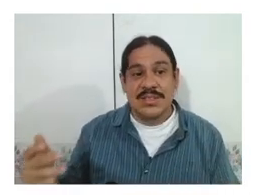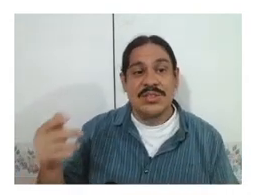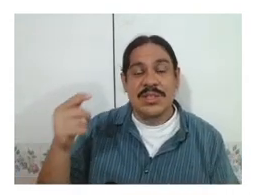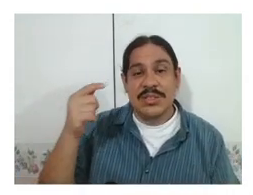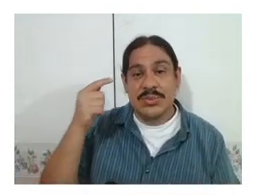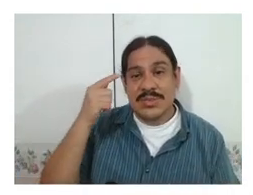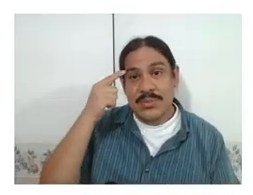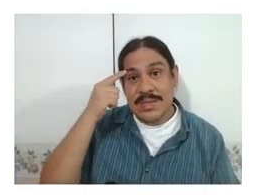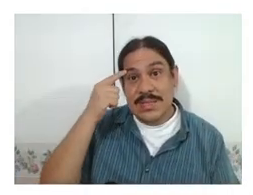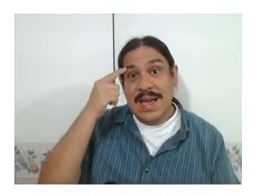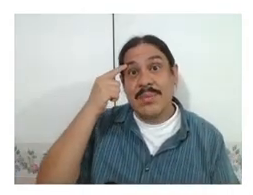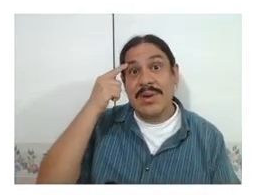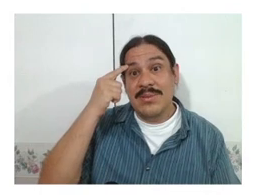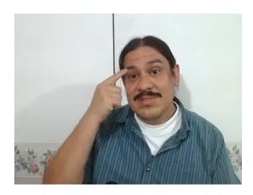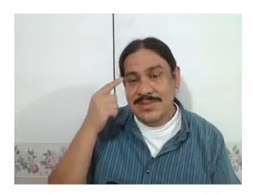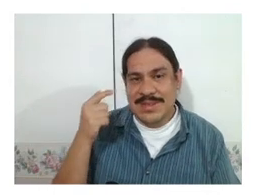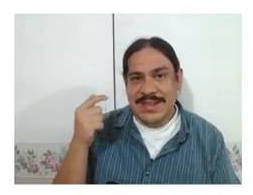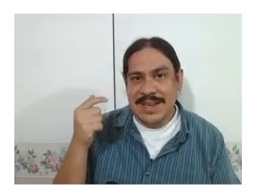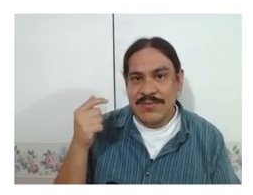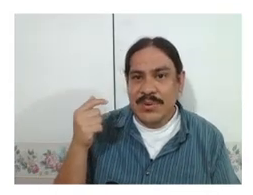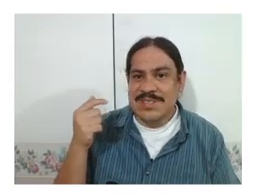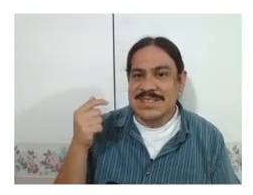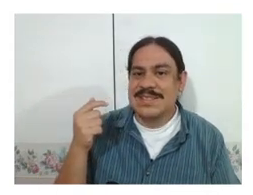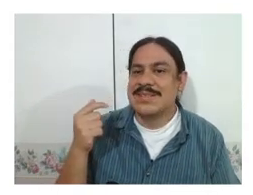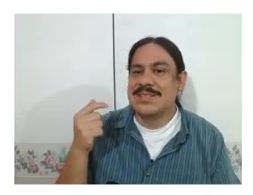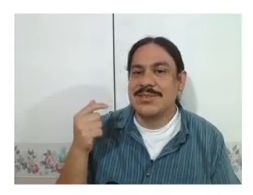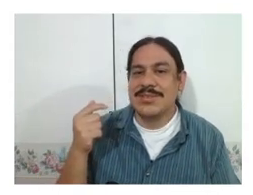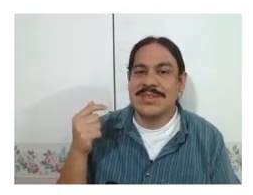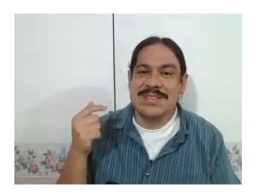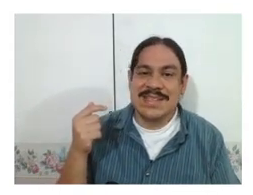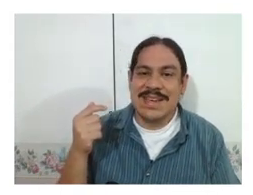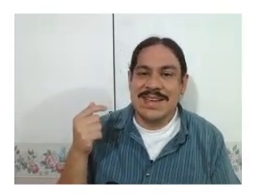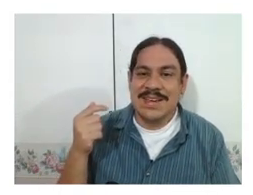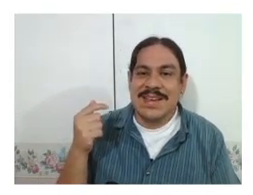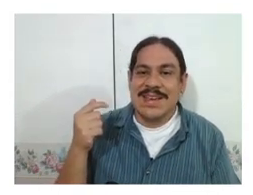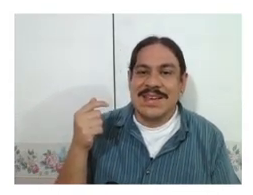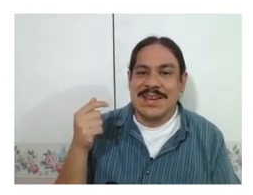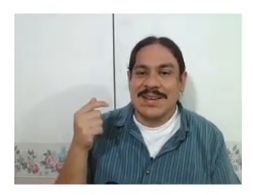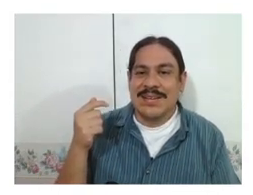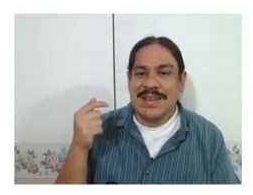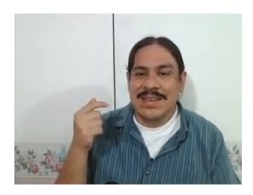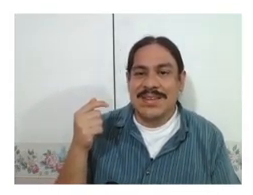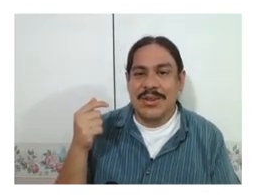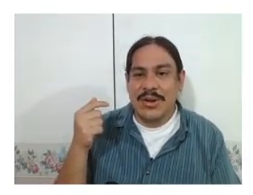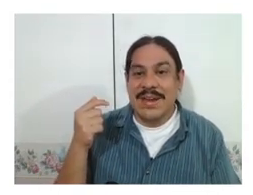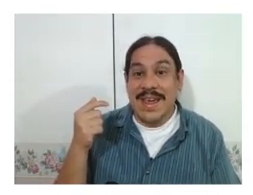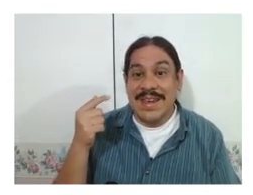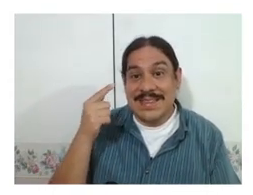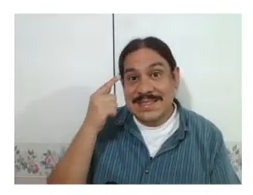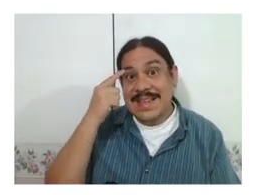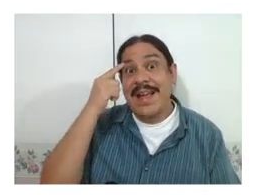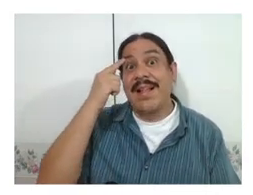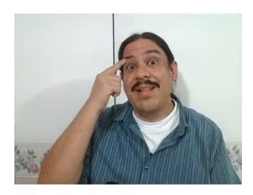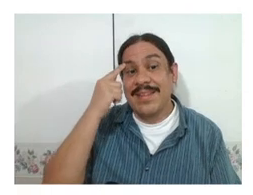you can use a raised eyebrow to indicate focus